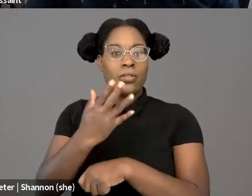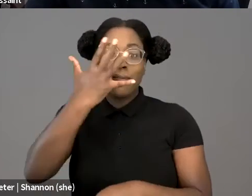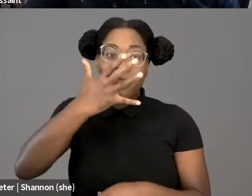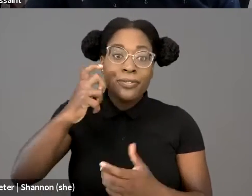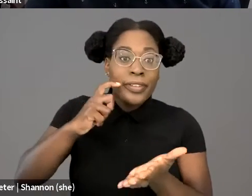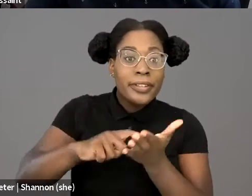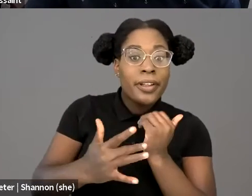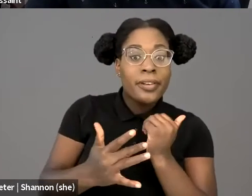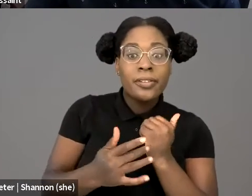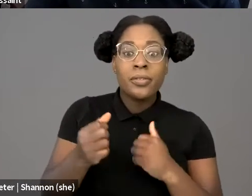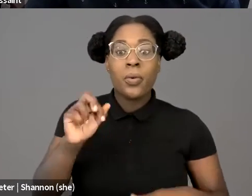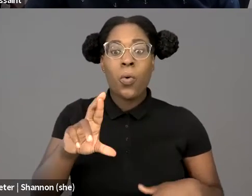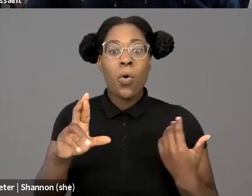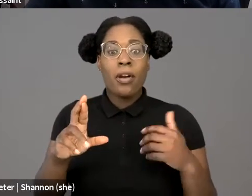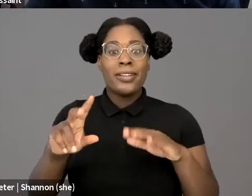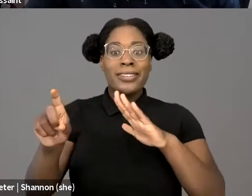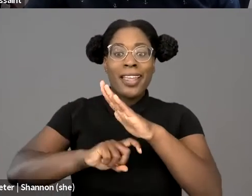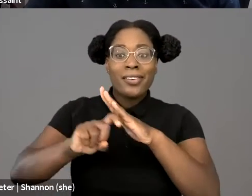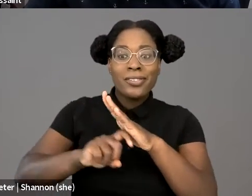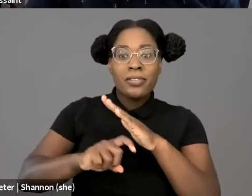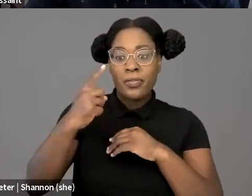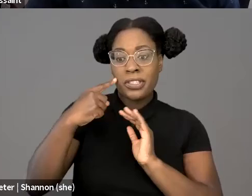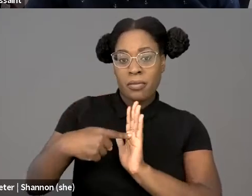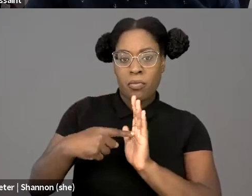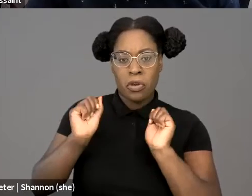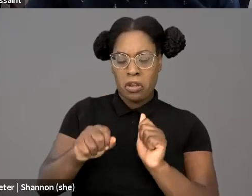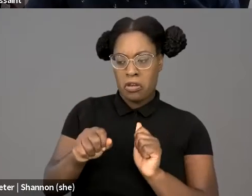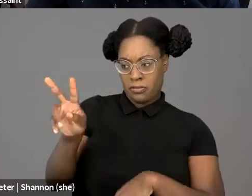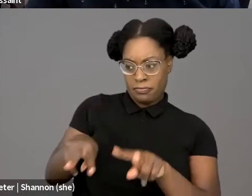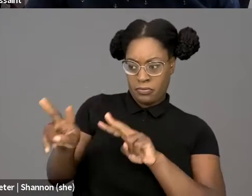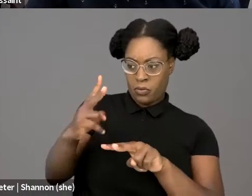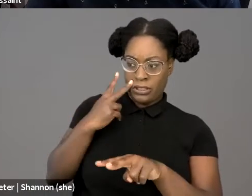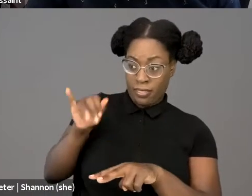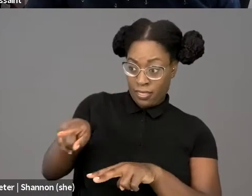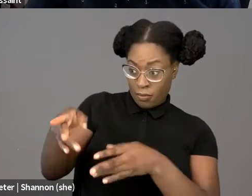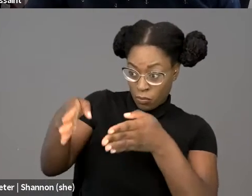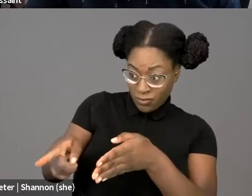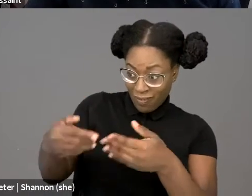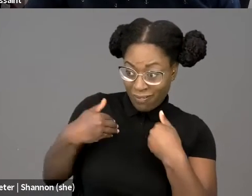combined with access to big data could tell the police whether somebody has a history of nonviolence or not,